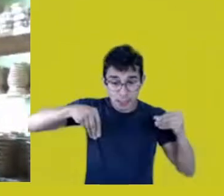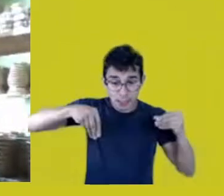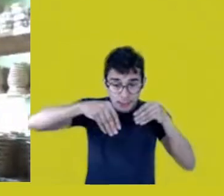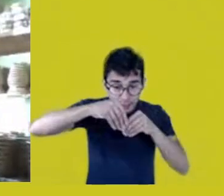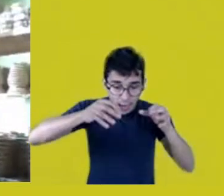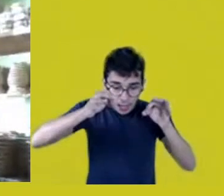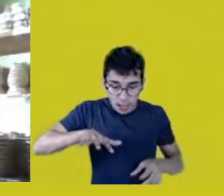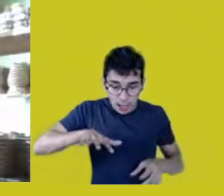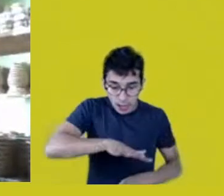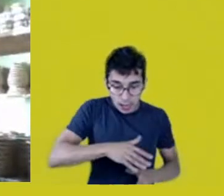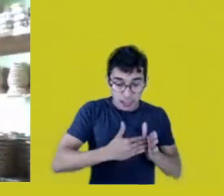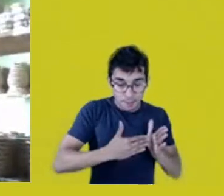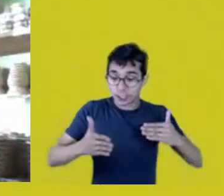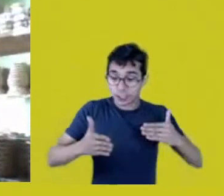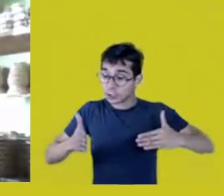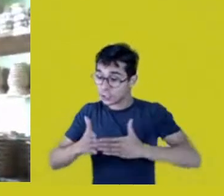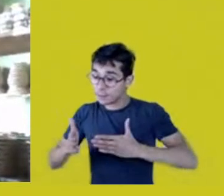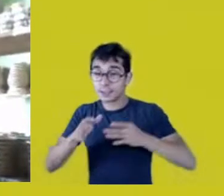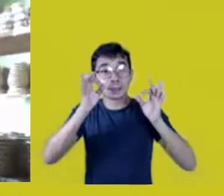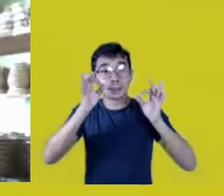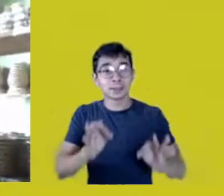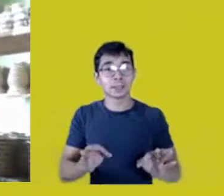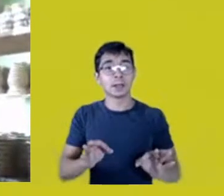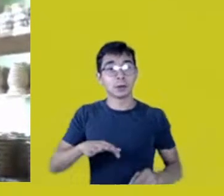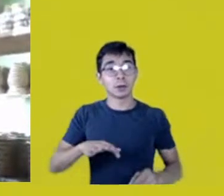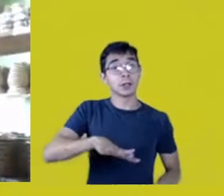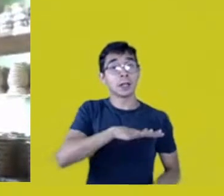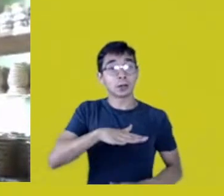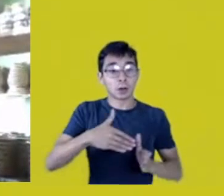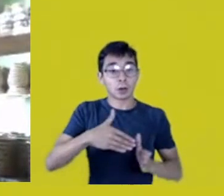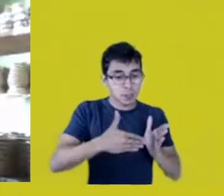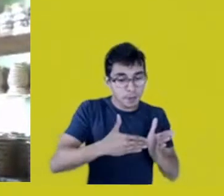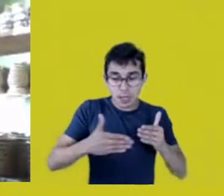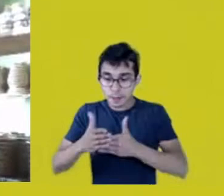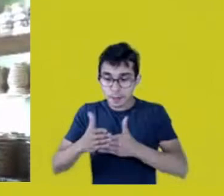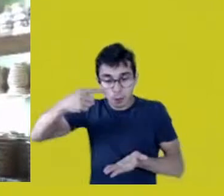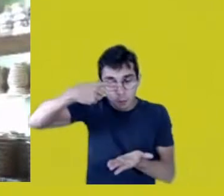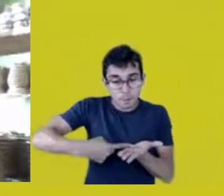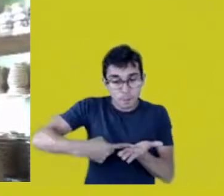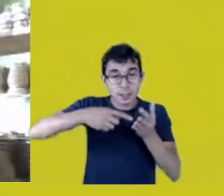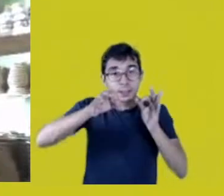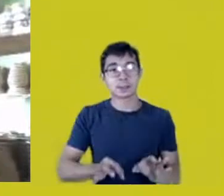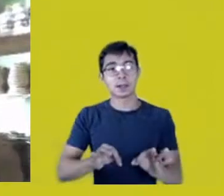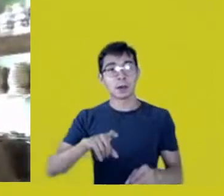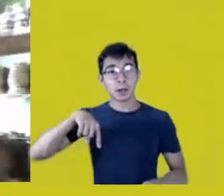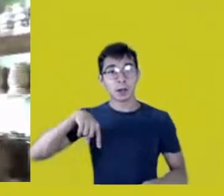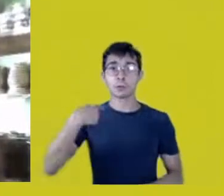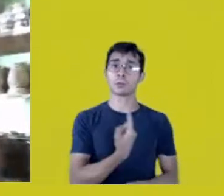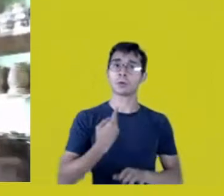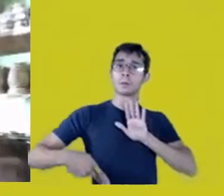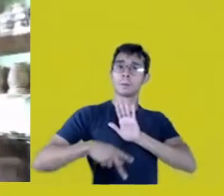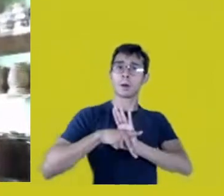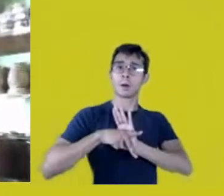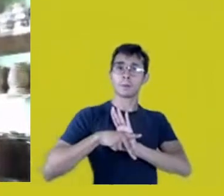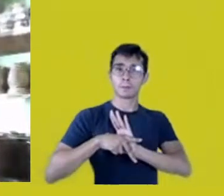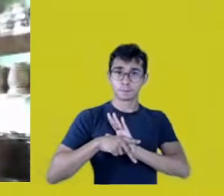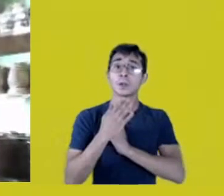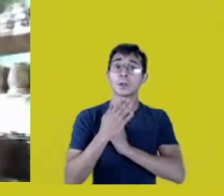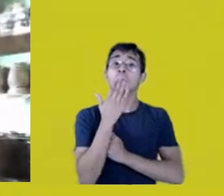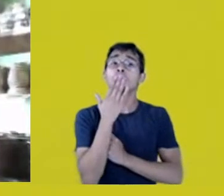We need our territory legalized. We need what is ours. We’re not claiming other people’s property.